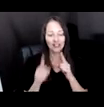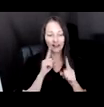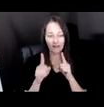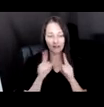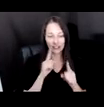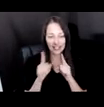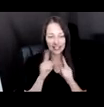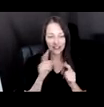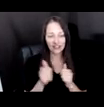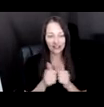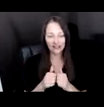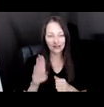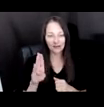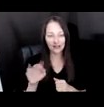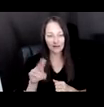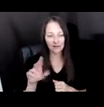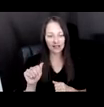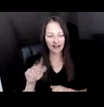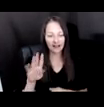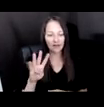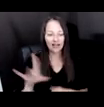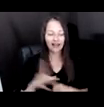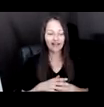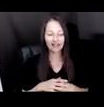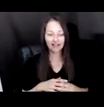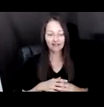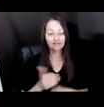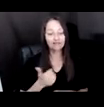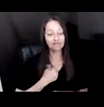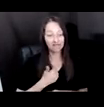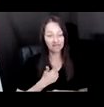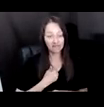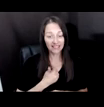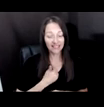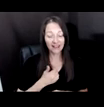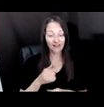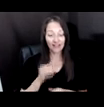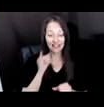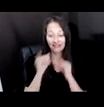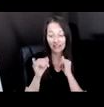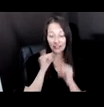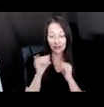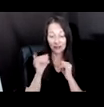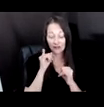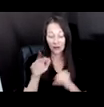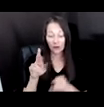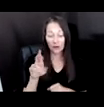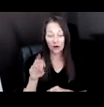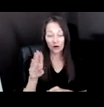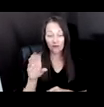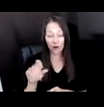IN THIS PROJECT I FIND MYSELF INTERVIEWING A ROBOT THAT MIMICS MY IDENTITY. IT LEFT ME VERY WORRIED